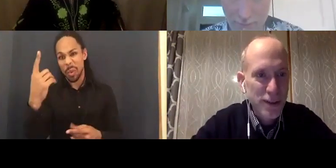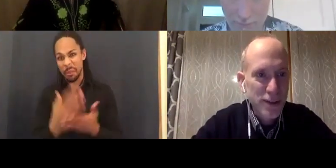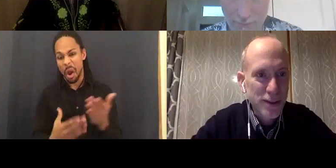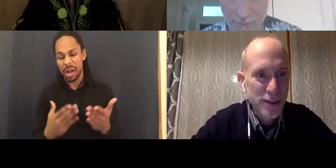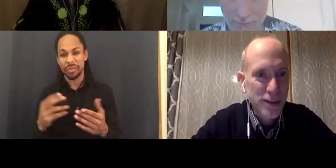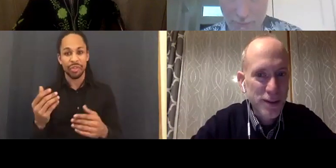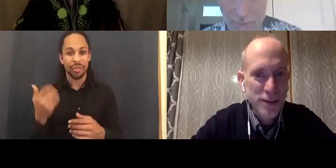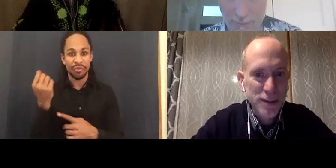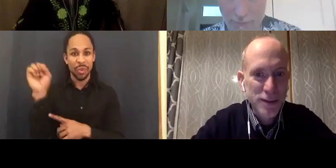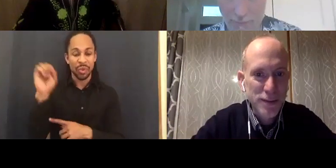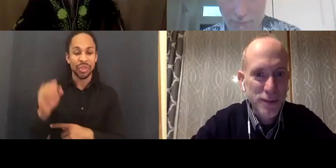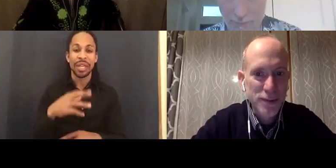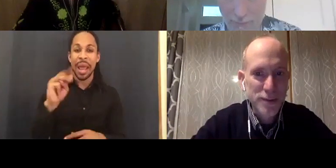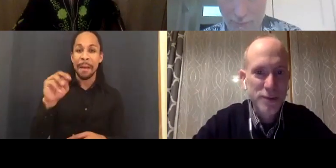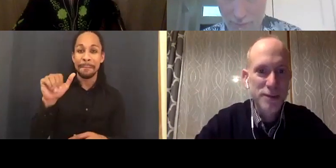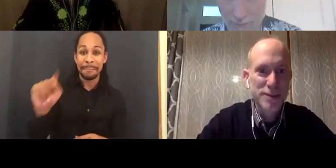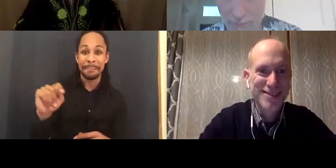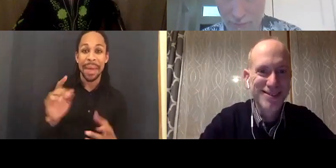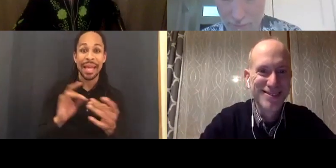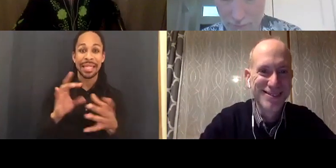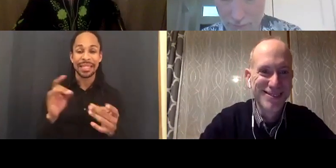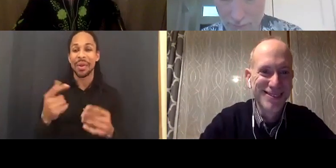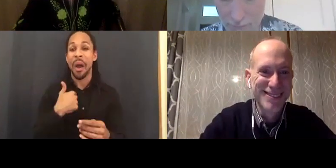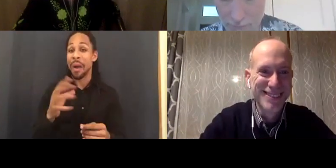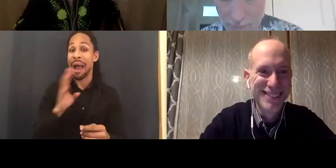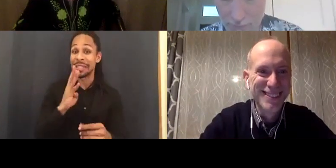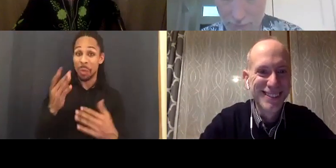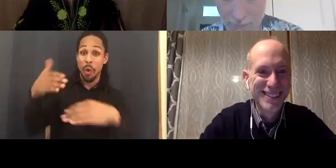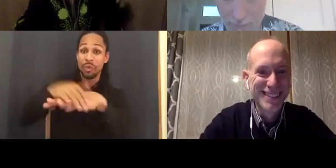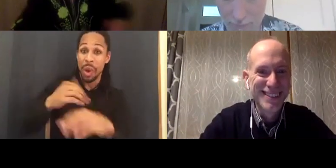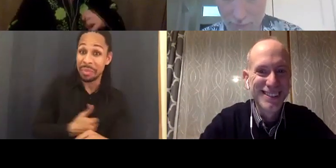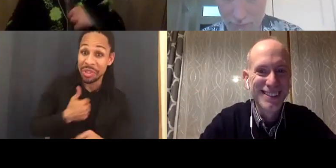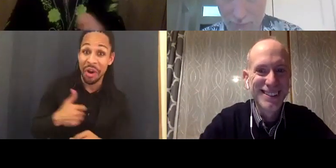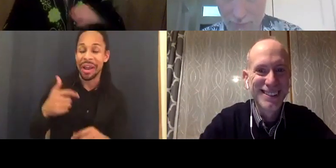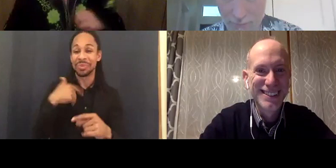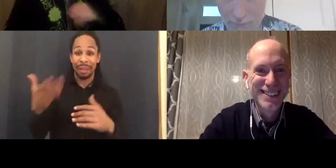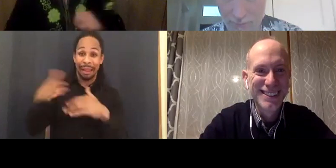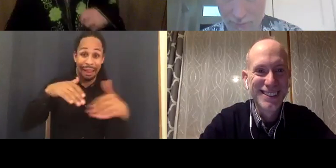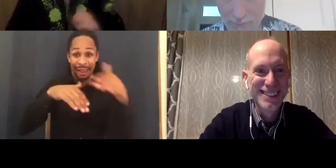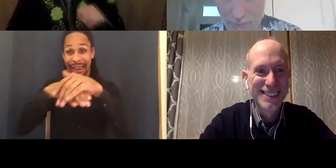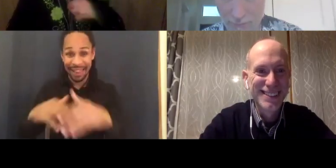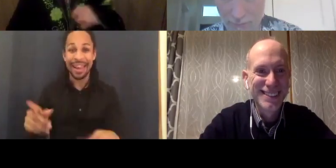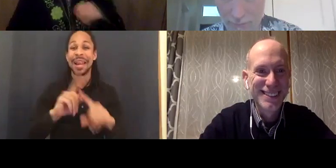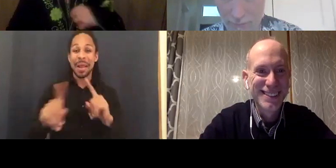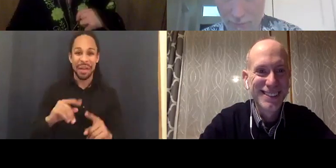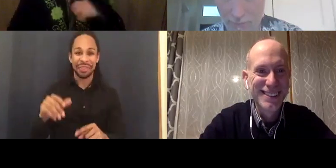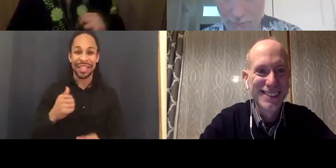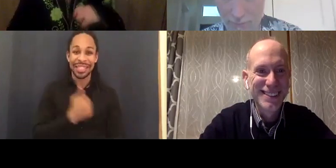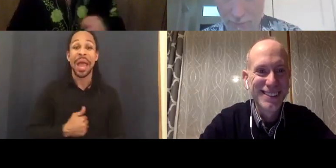Brandon because I spoke over you for the deaf and hard of hearing audience that's really annoying. That's the BSL sign for sorry.